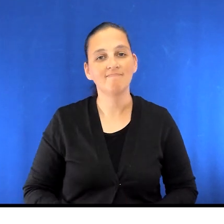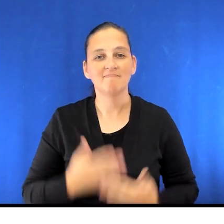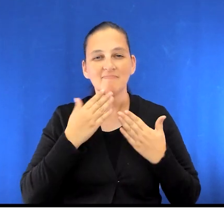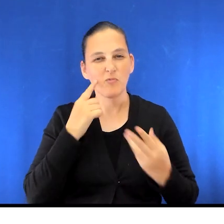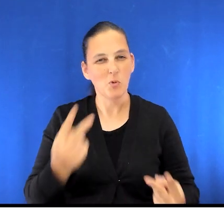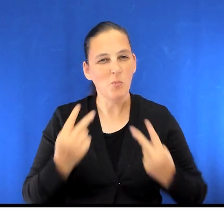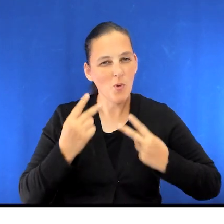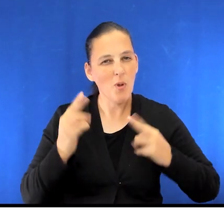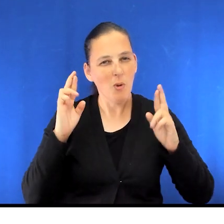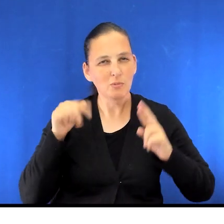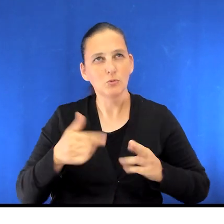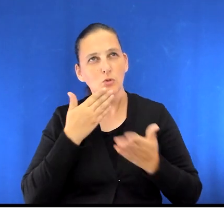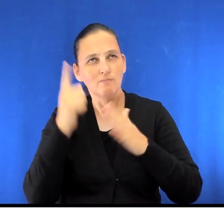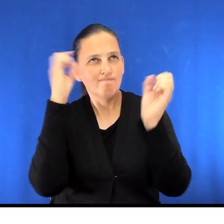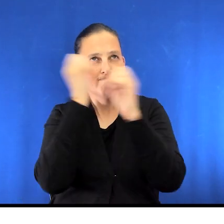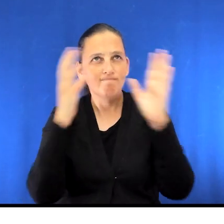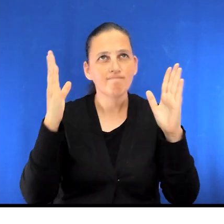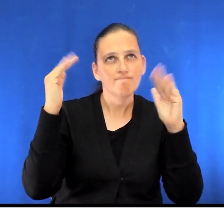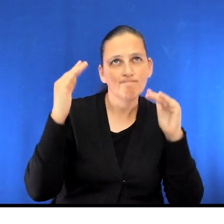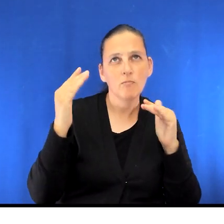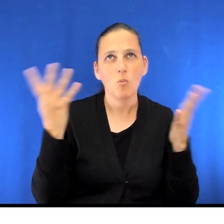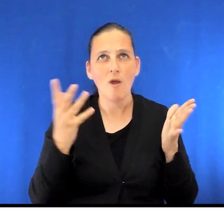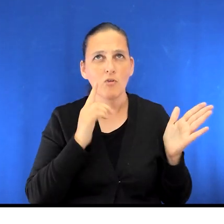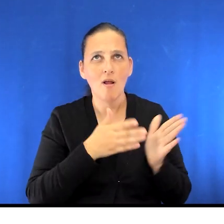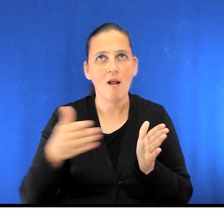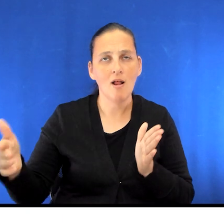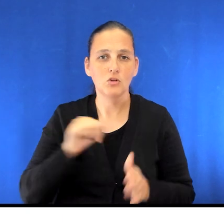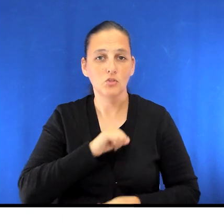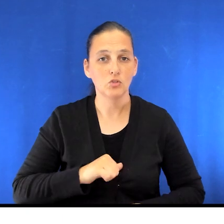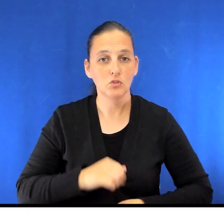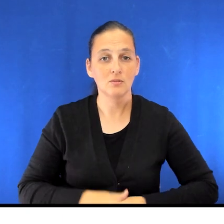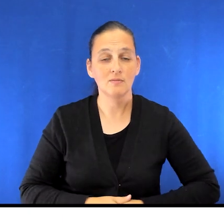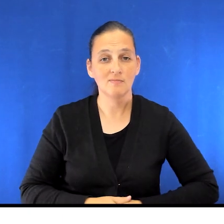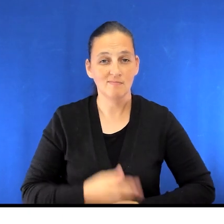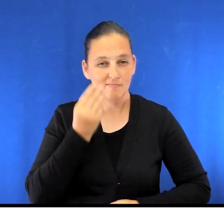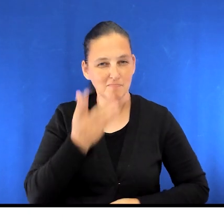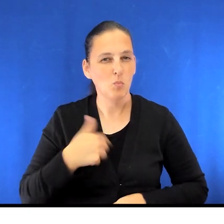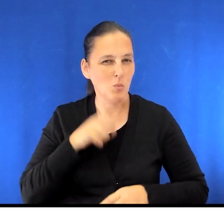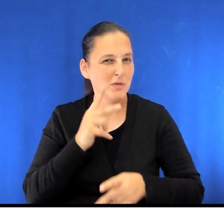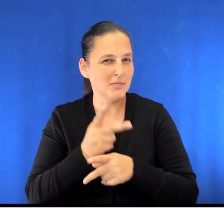a good idea of what to expect as you prepare for your surgery. Rest assured, we will take good care of you.